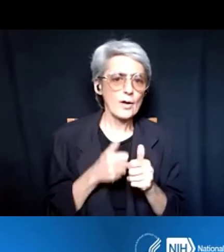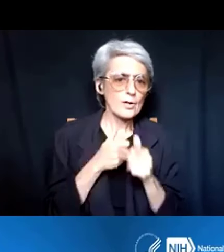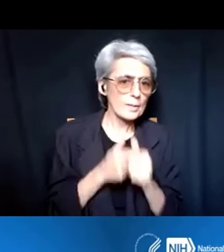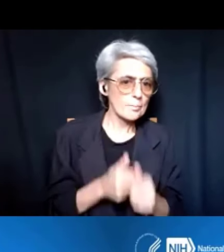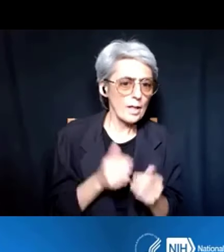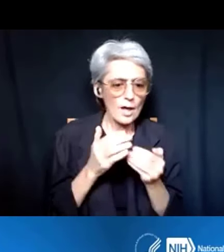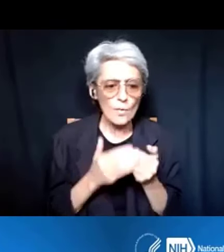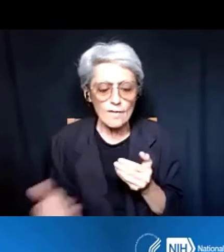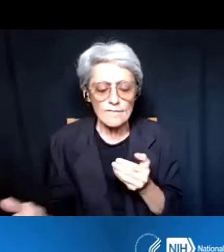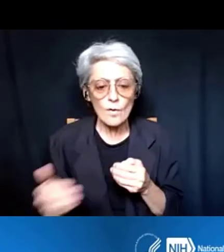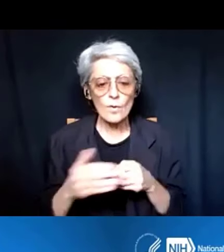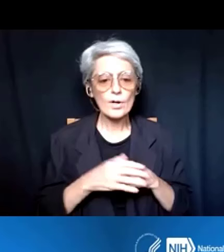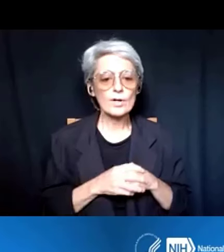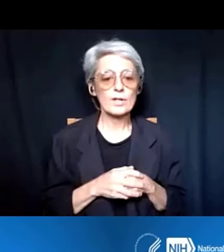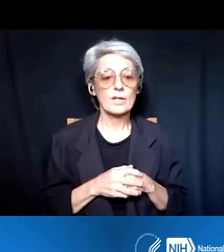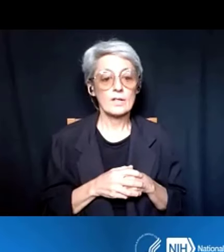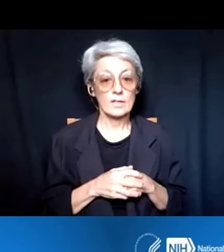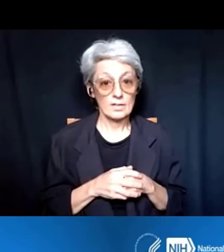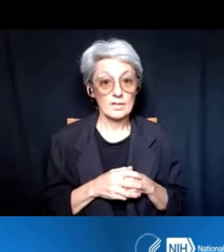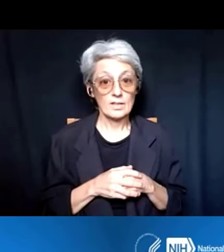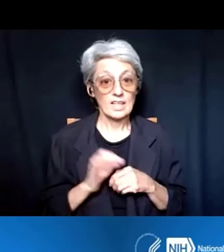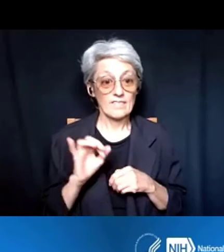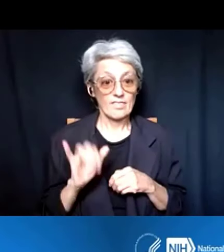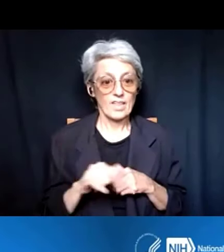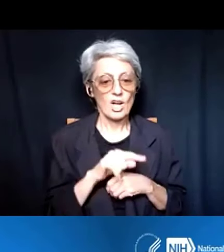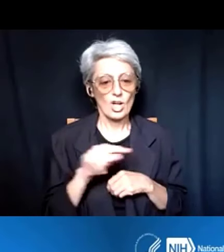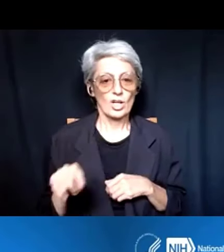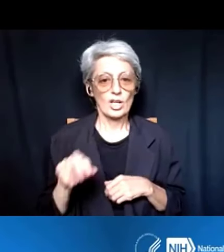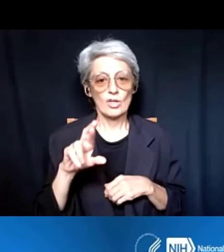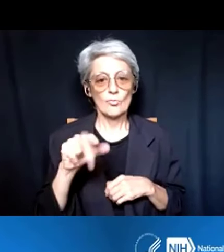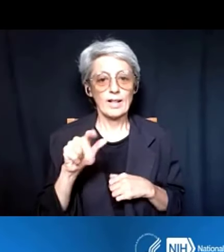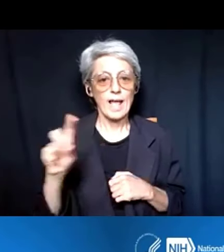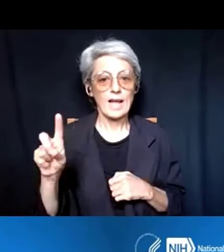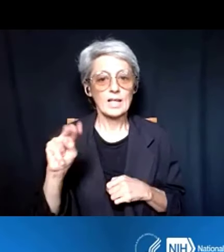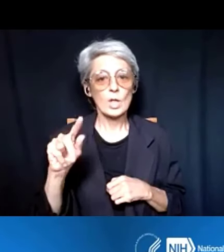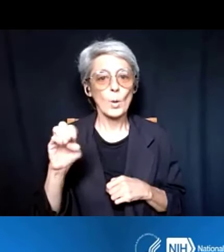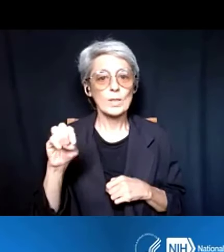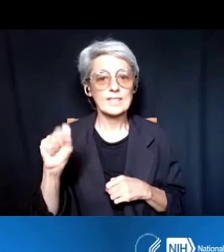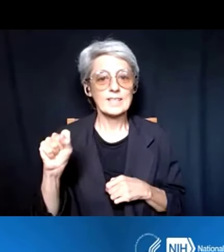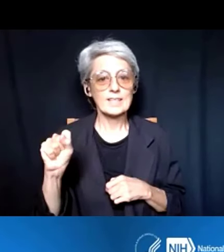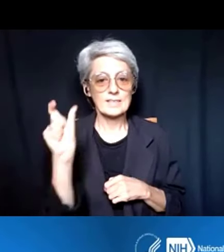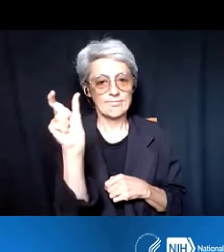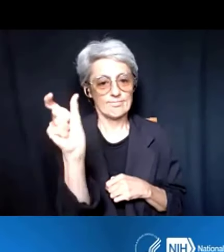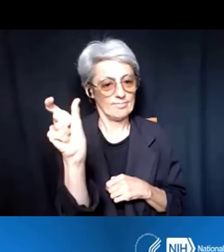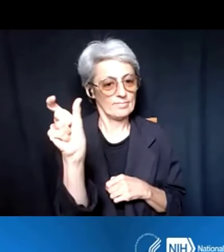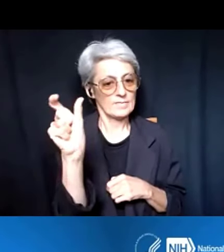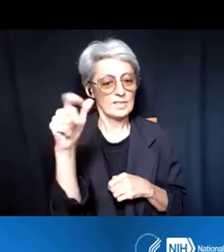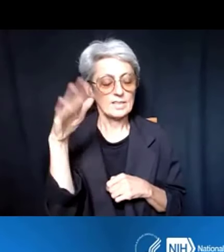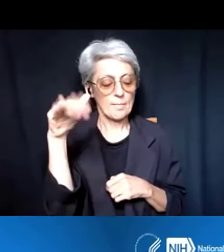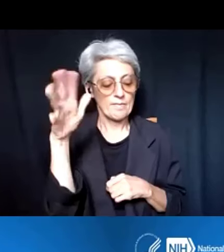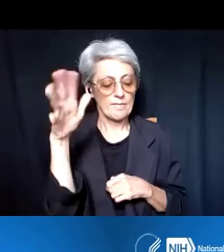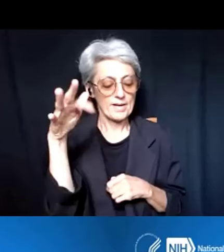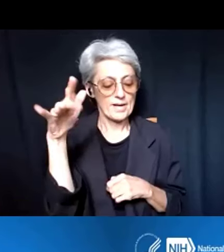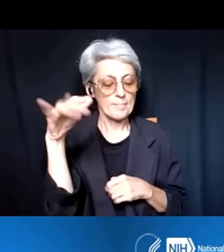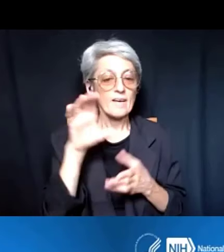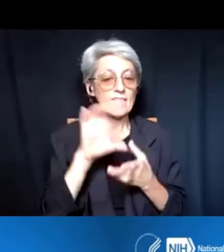So, if that's the case, you'll just look in the related Notices section at the very top of the Funding Opportunity. And that's pretty standard